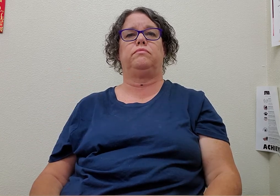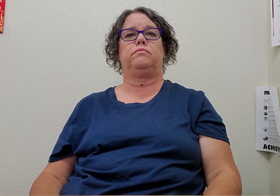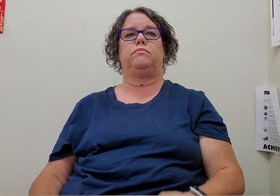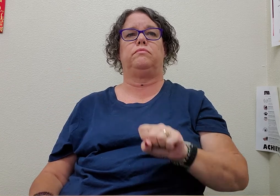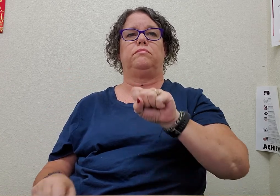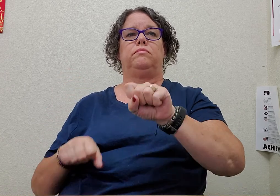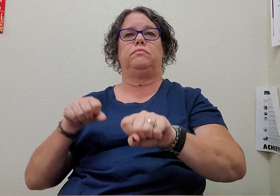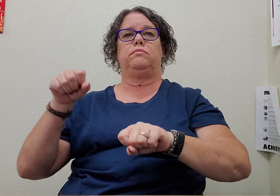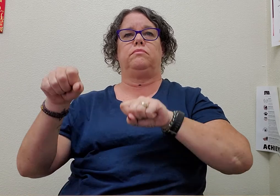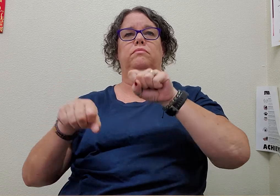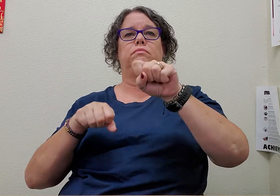bike/bicycle